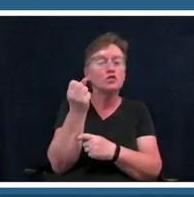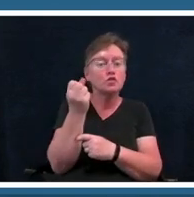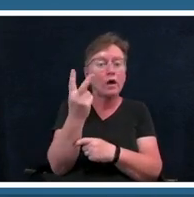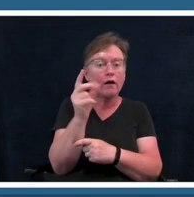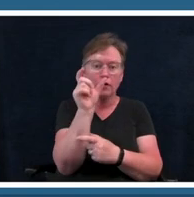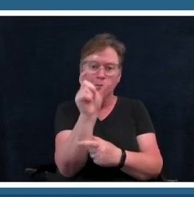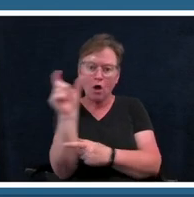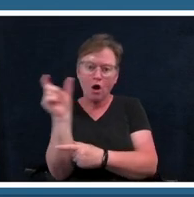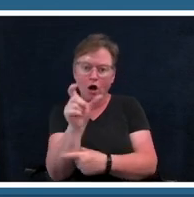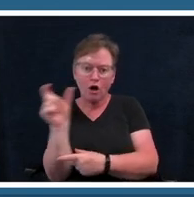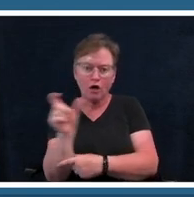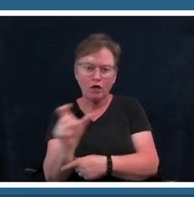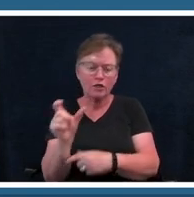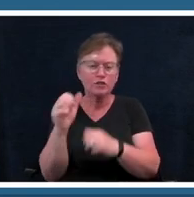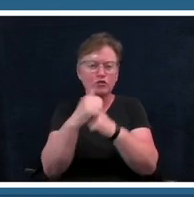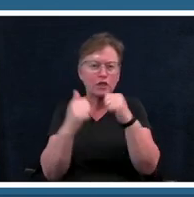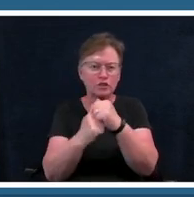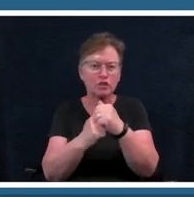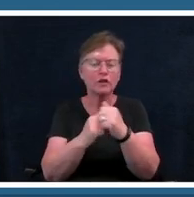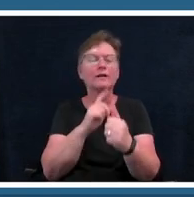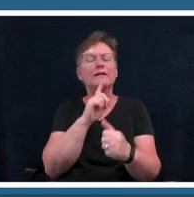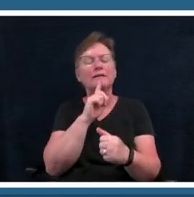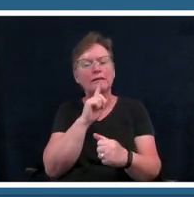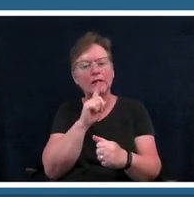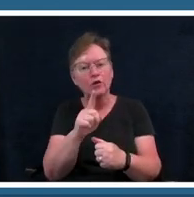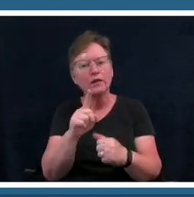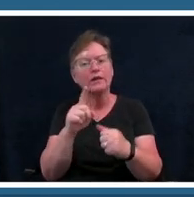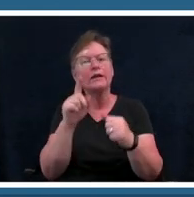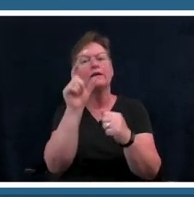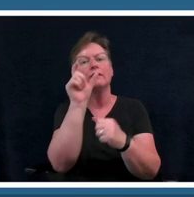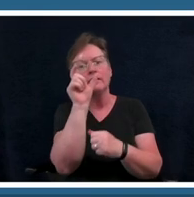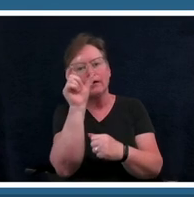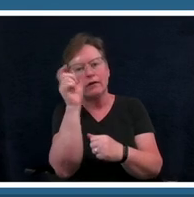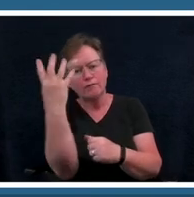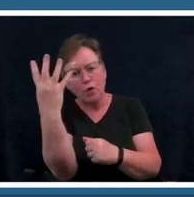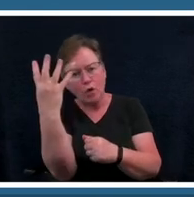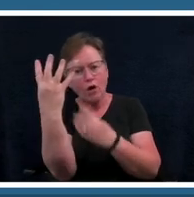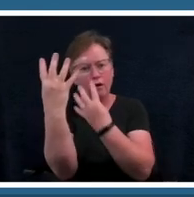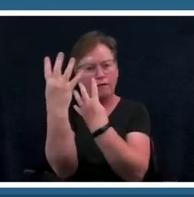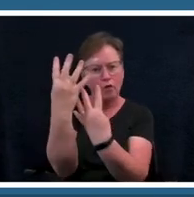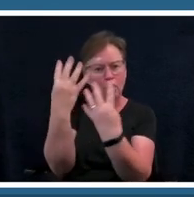um it's going to be four bars each and